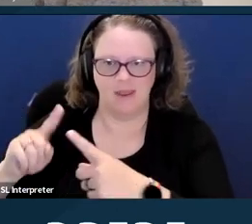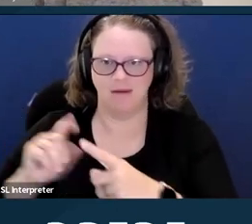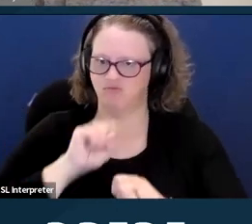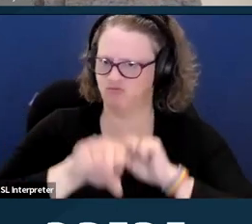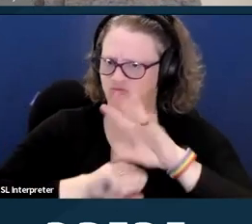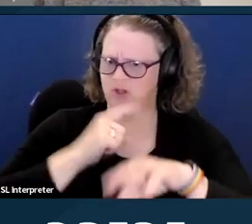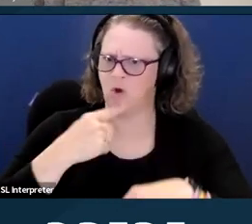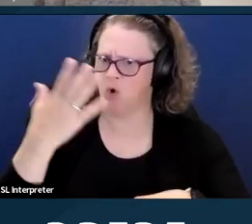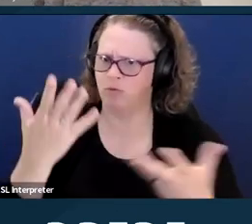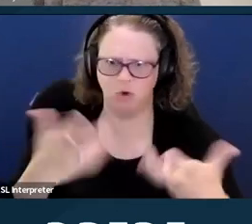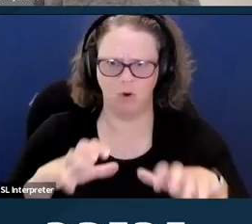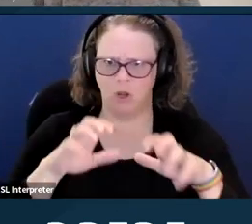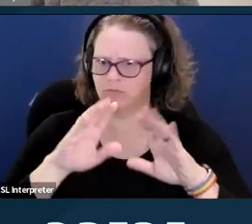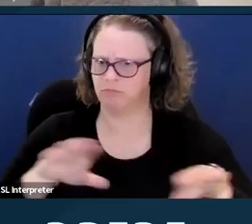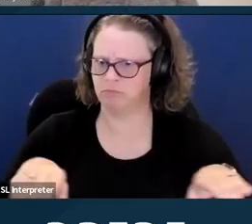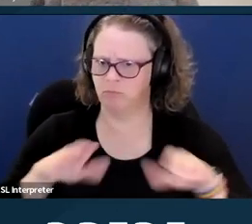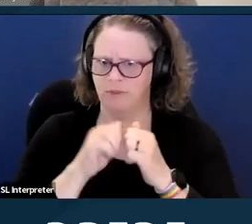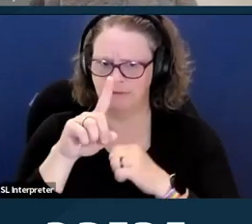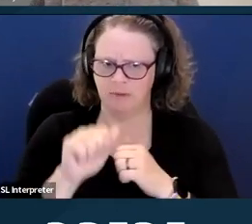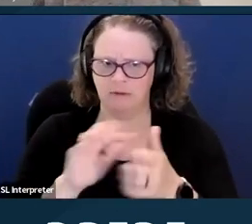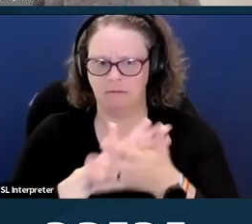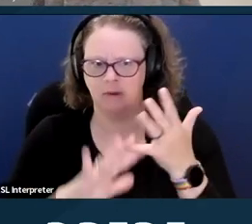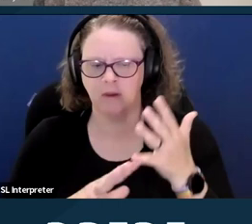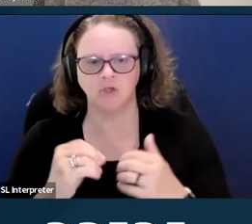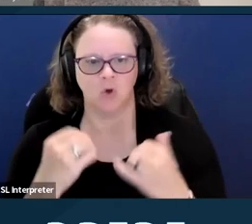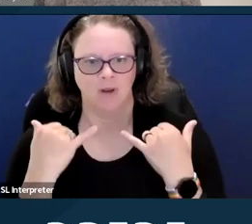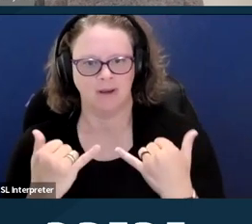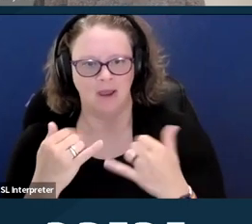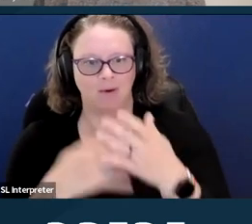So instead of quote unquote "reason bans" on abortion,